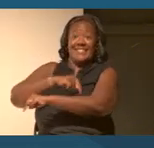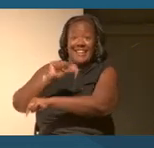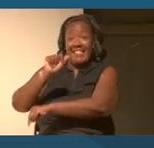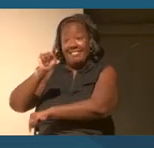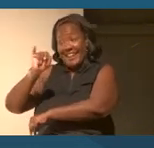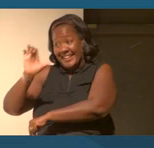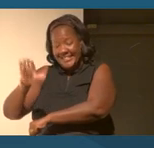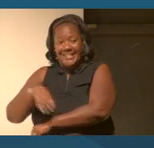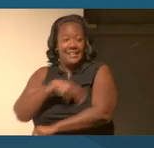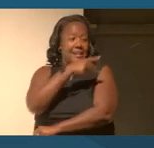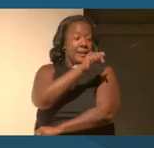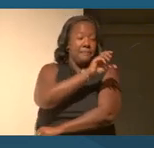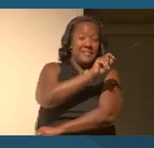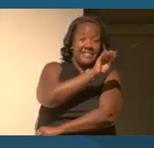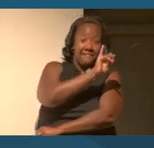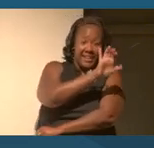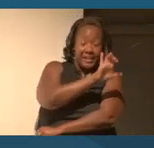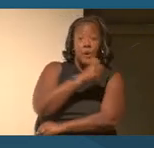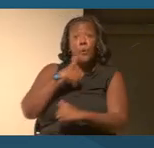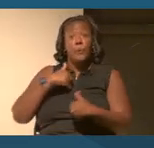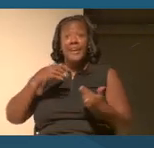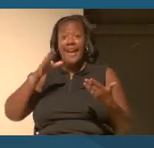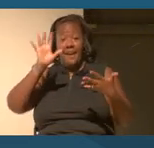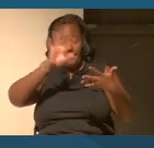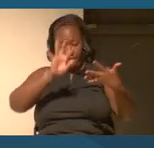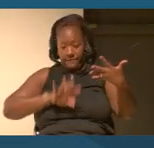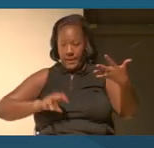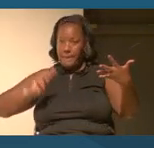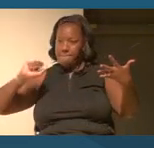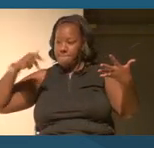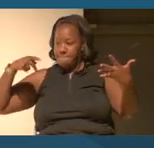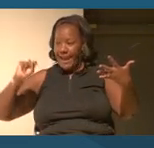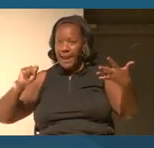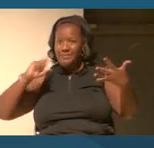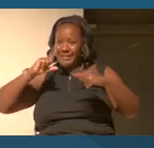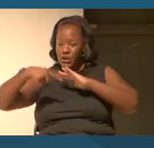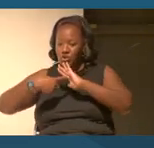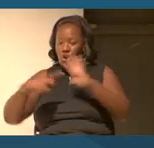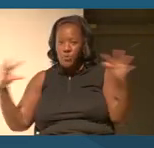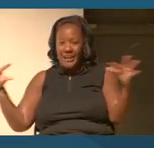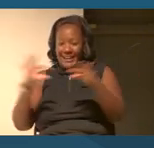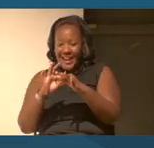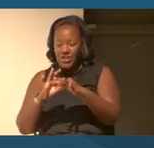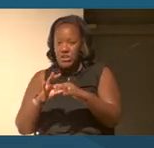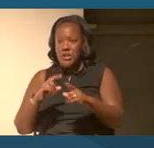We also have maps that help to illustrate the connections between Shanghai and Manila,